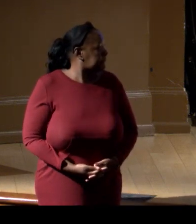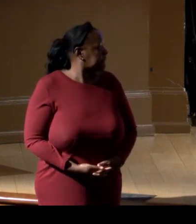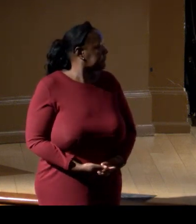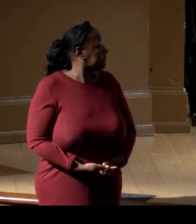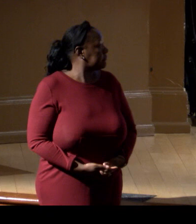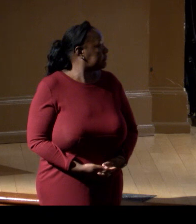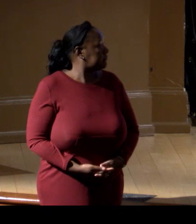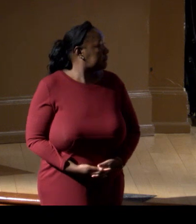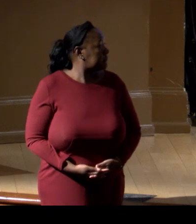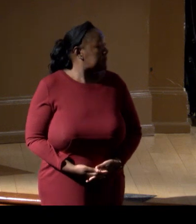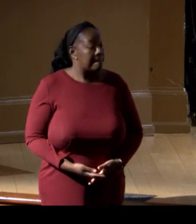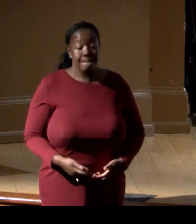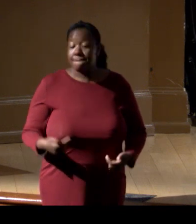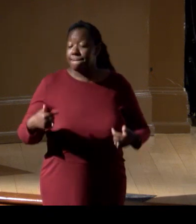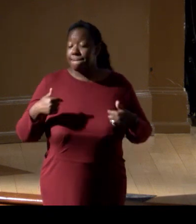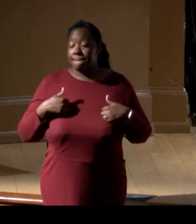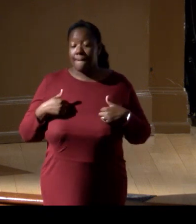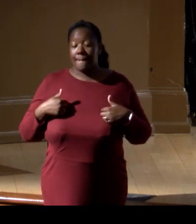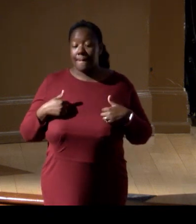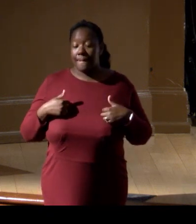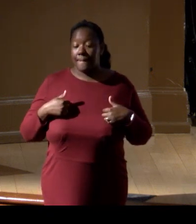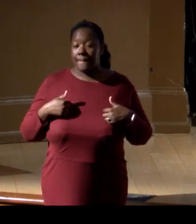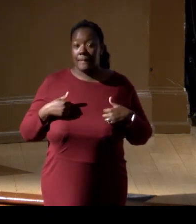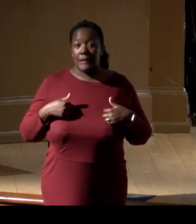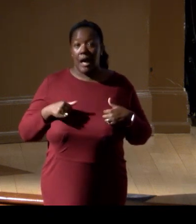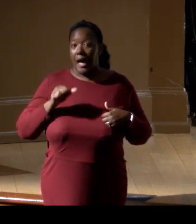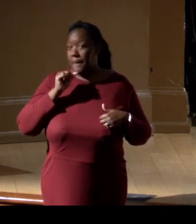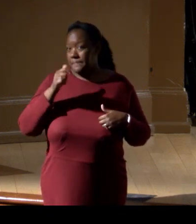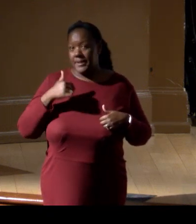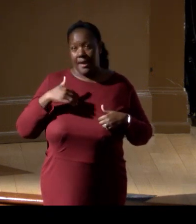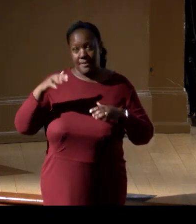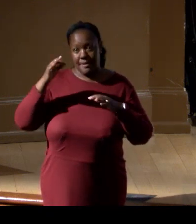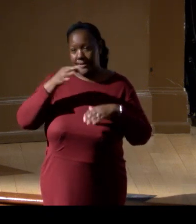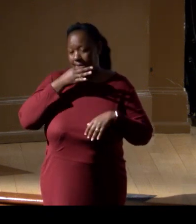I am definitely not an expert on this, but that's why I think it's so critical